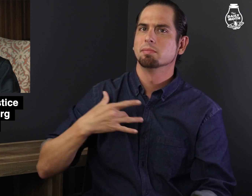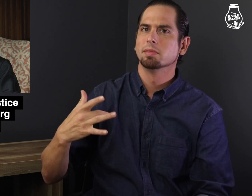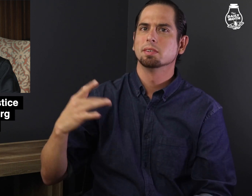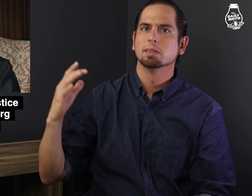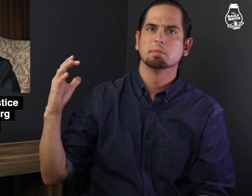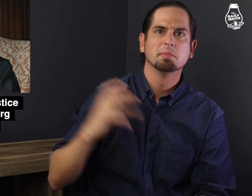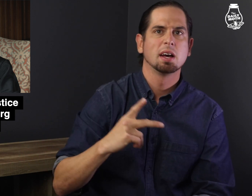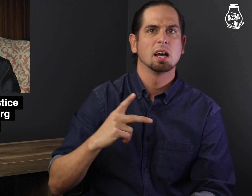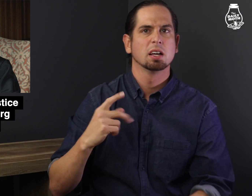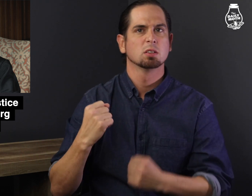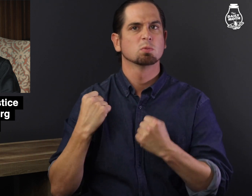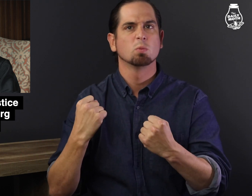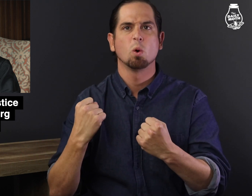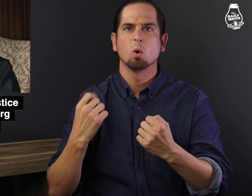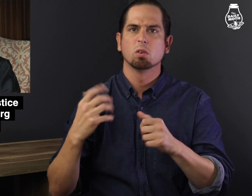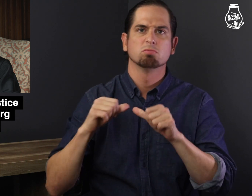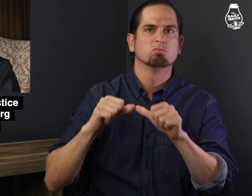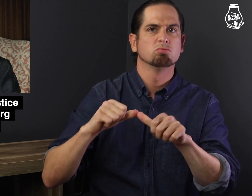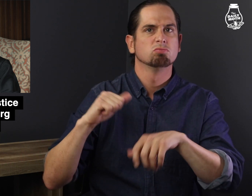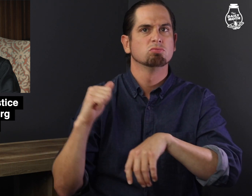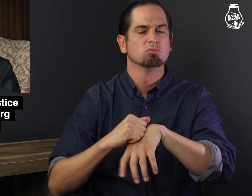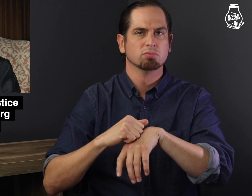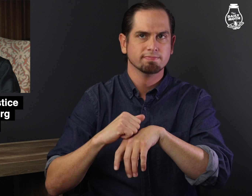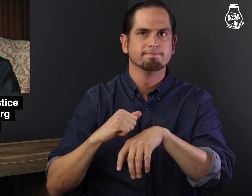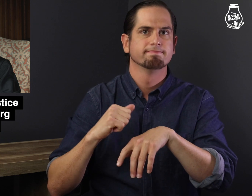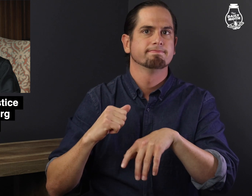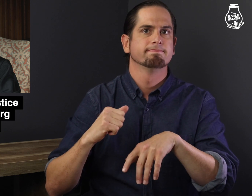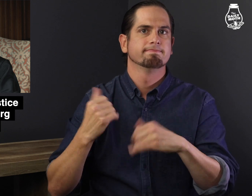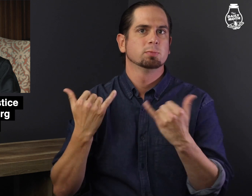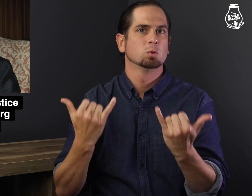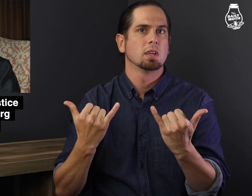but she always seemed to come back as strong as ever.